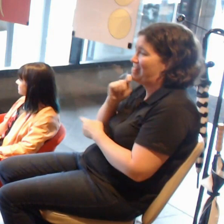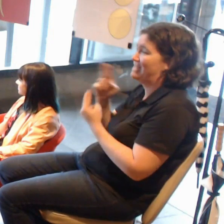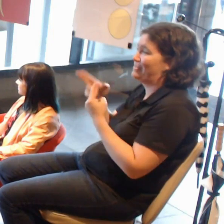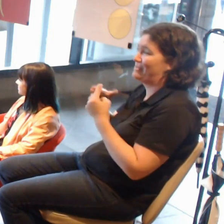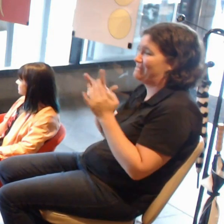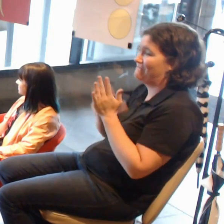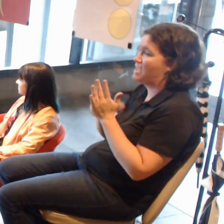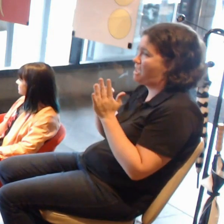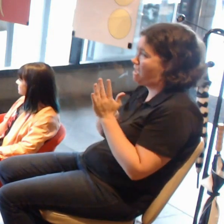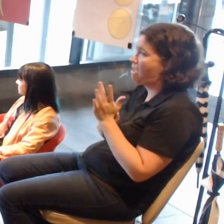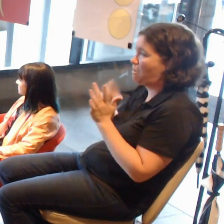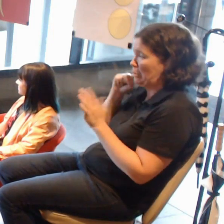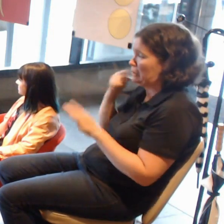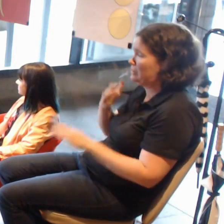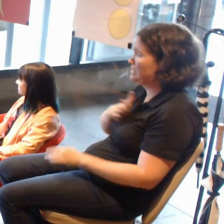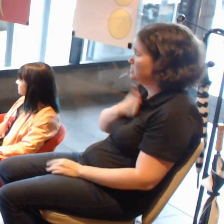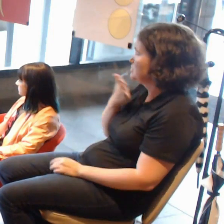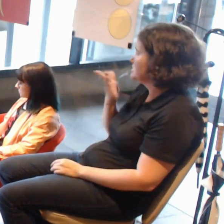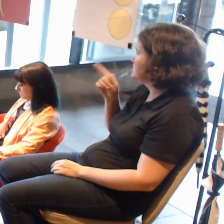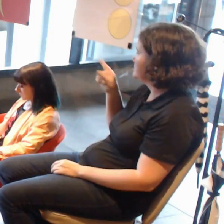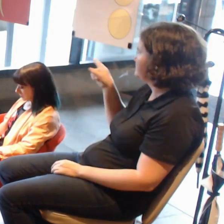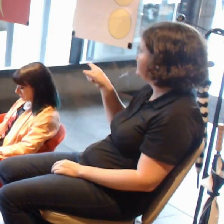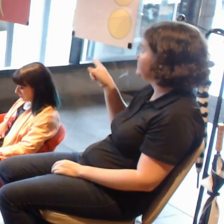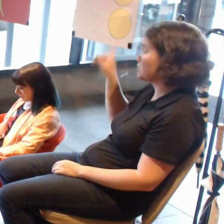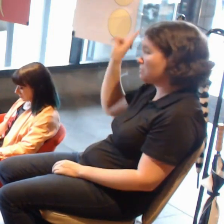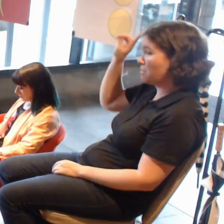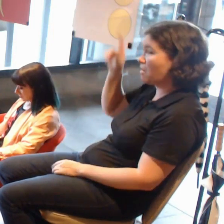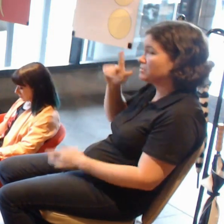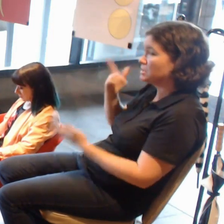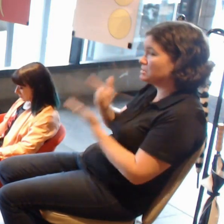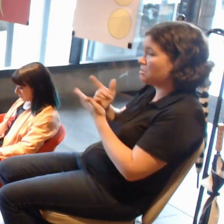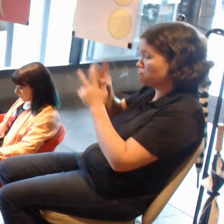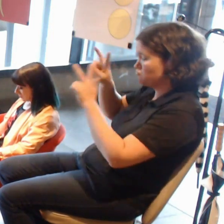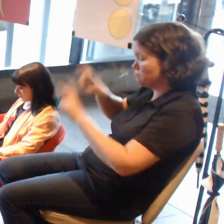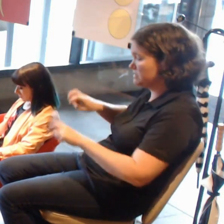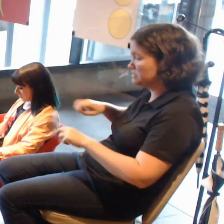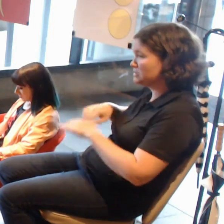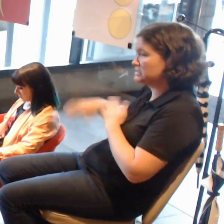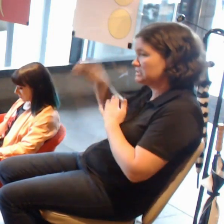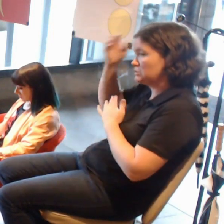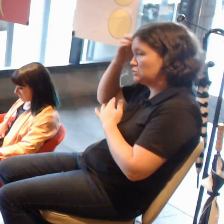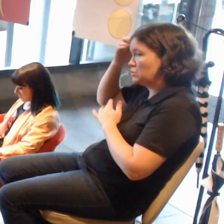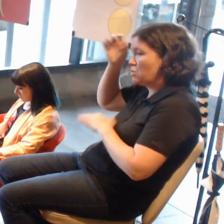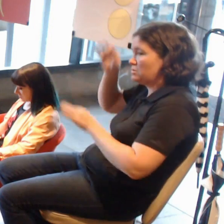There's a lot of research going on in neuroscience and psychology about how AR is affecting people.